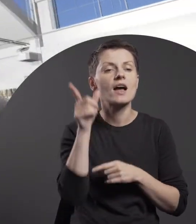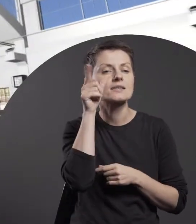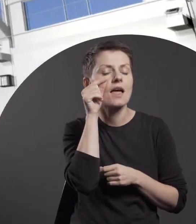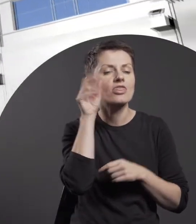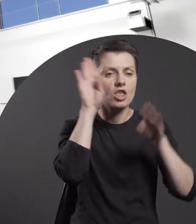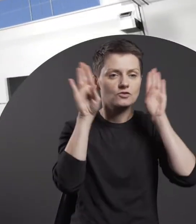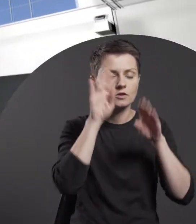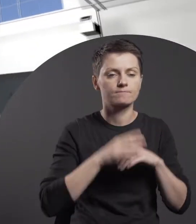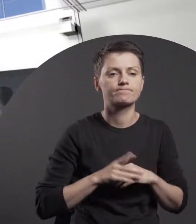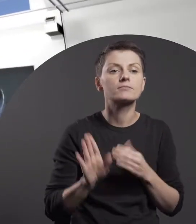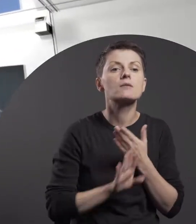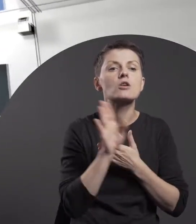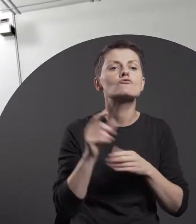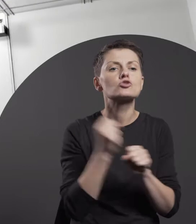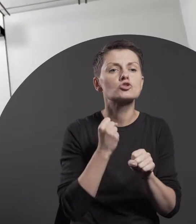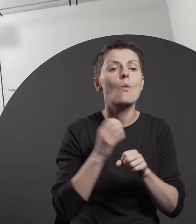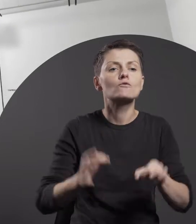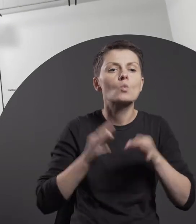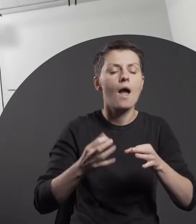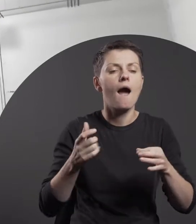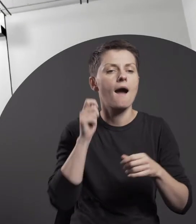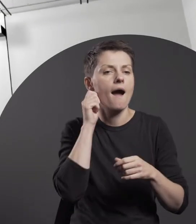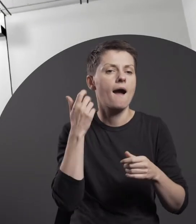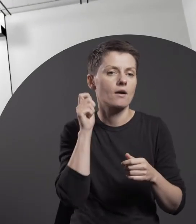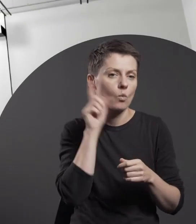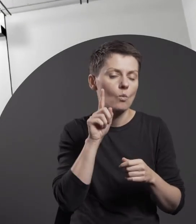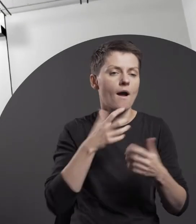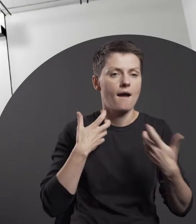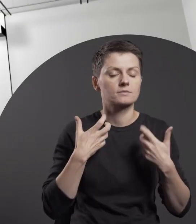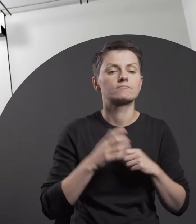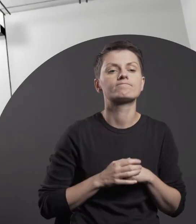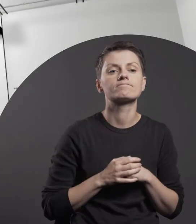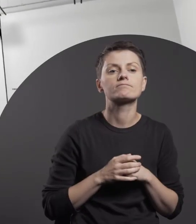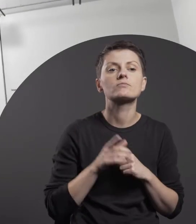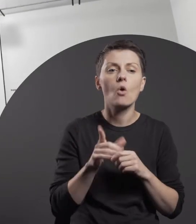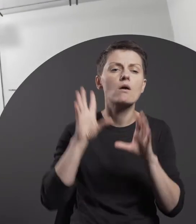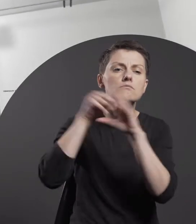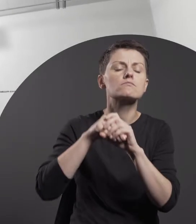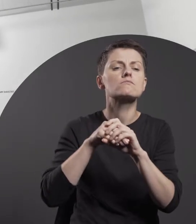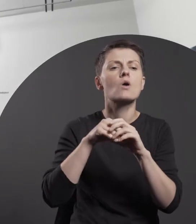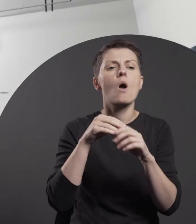an exhibition showcasing a selection of works by contemporary artists from the collections of Polish galleries and museums.